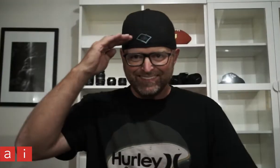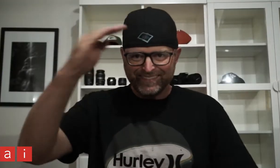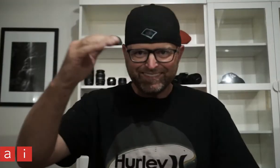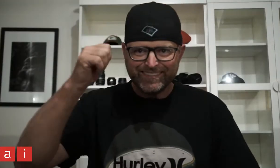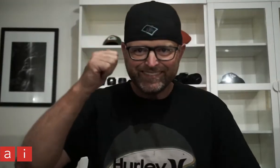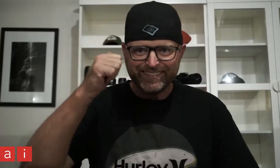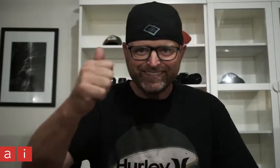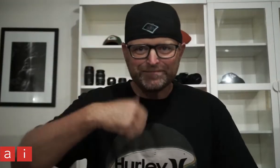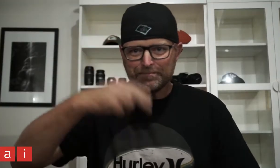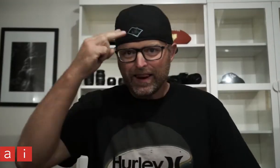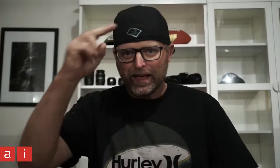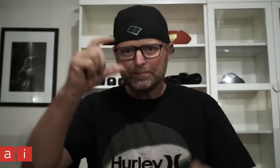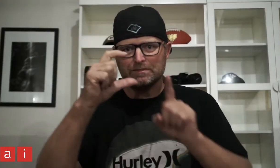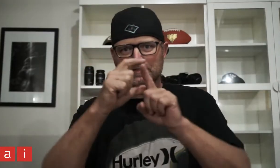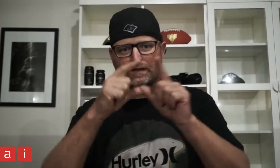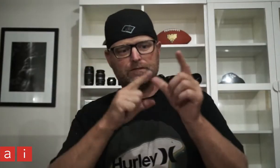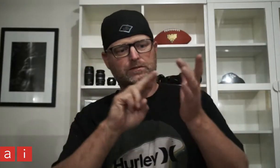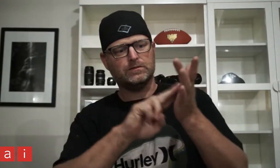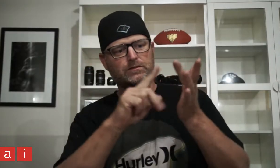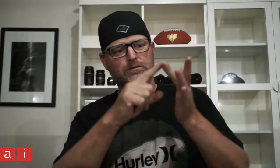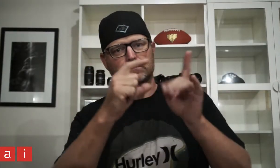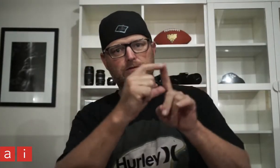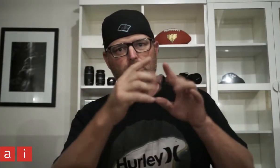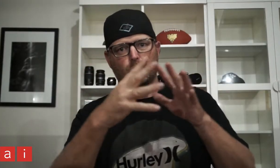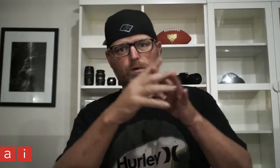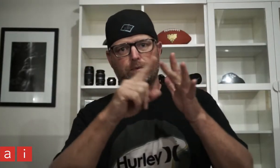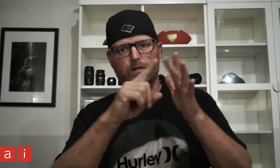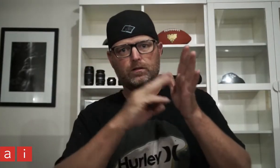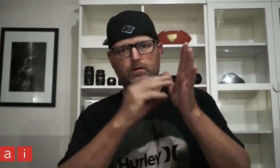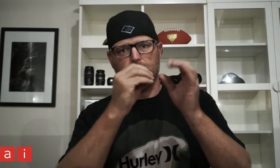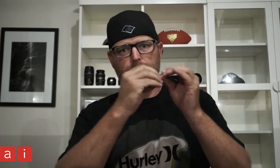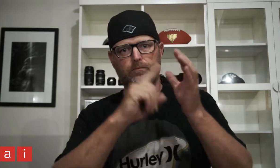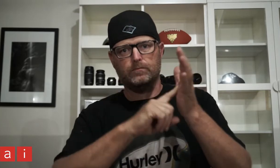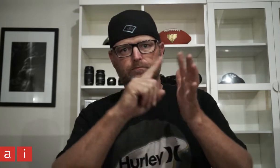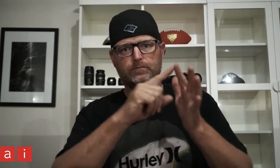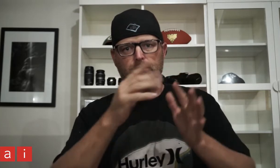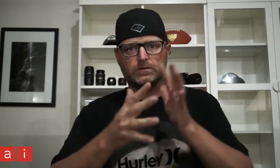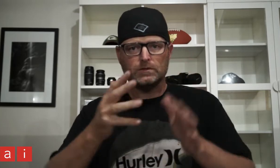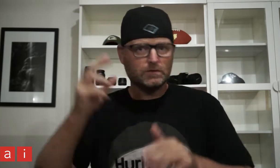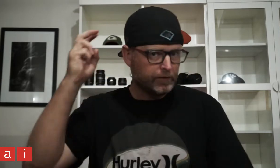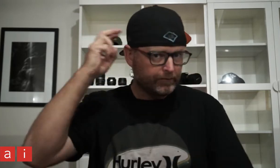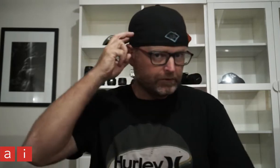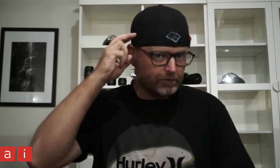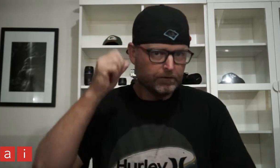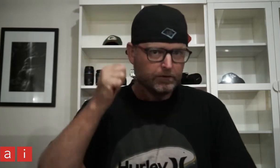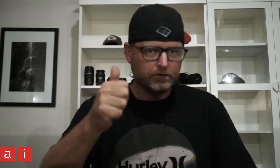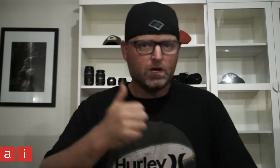Hello, my name is David Wimble. This is my sign name.